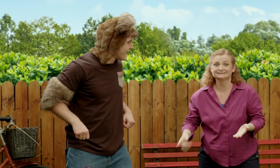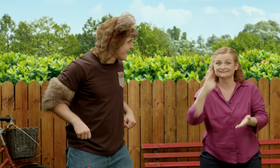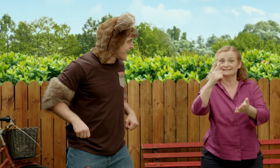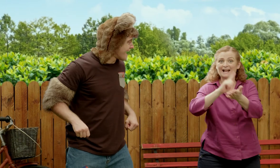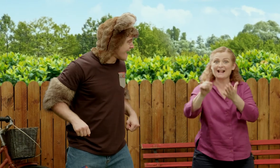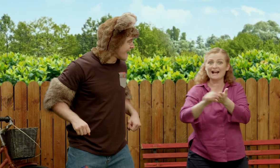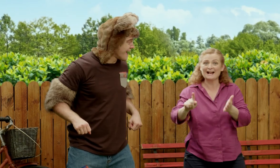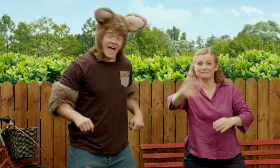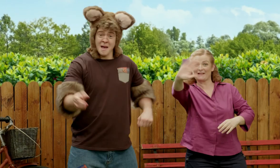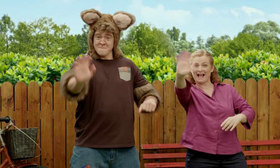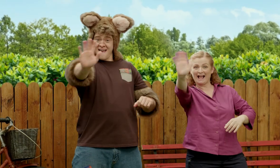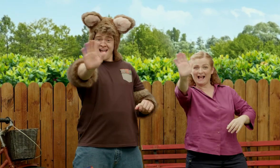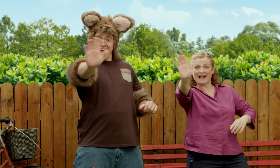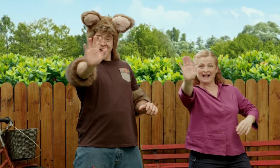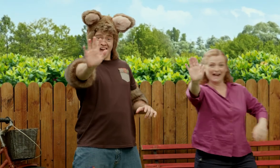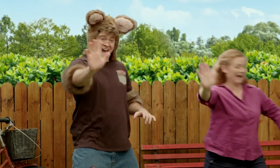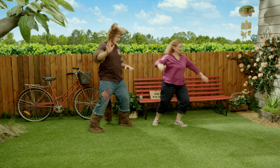See you next time! Bye! Bye!